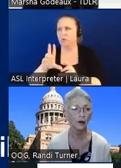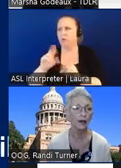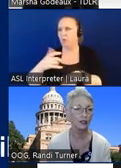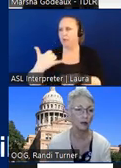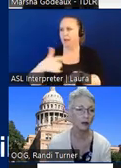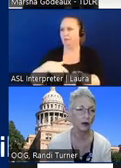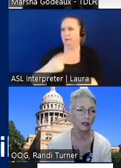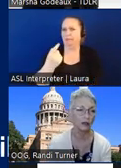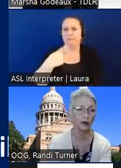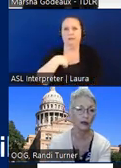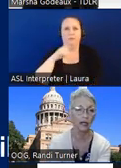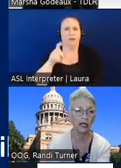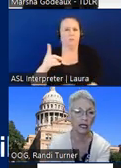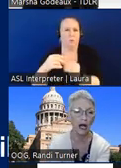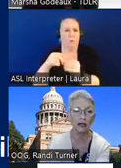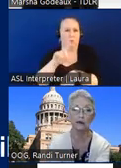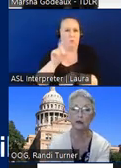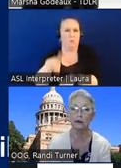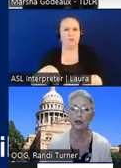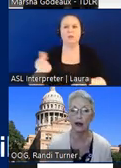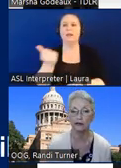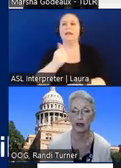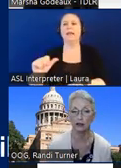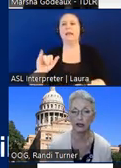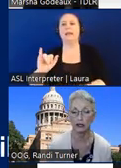i'm gonna ask one more question will there be any items that will be grandfathered in